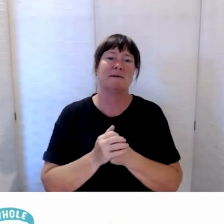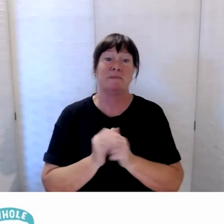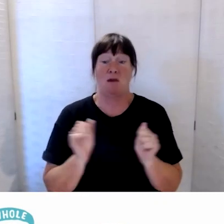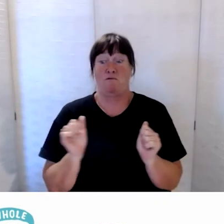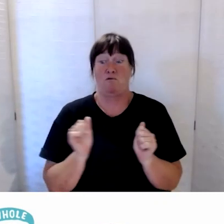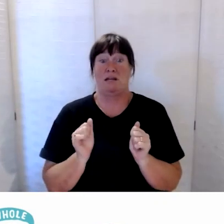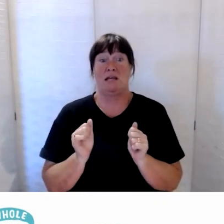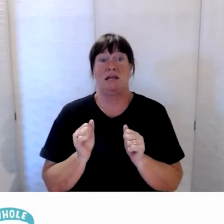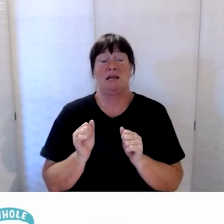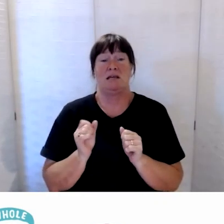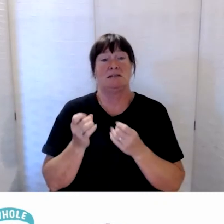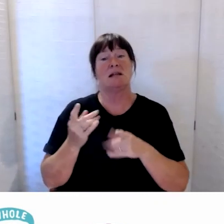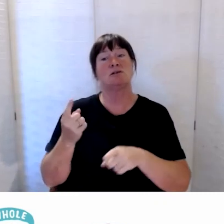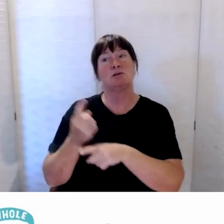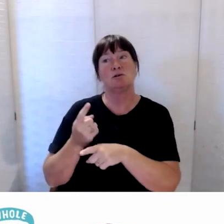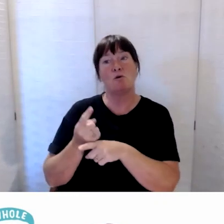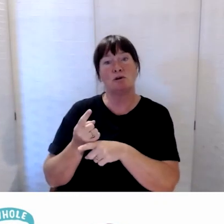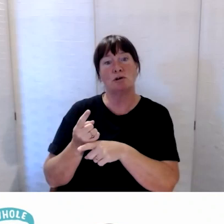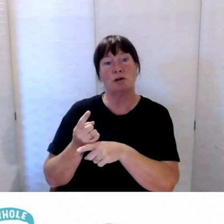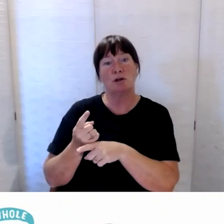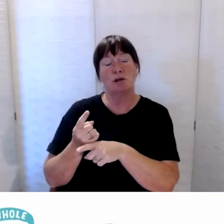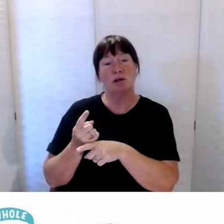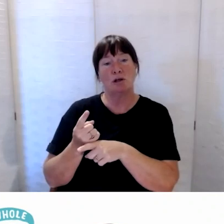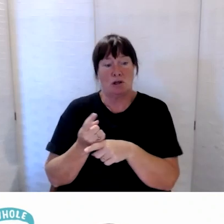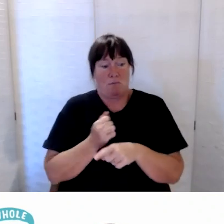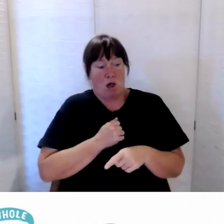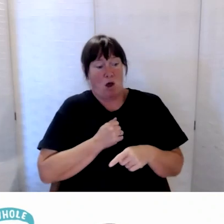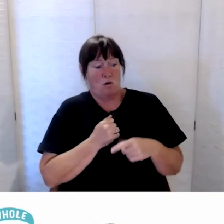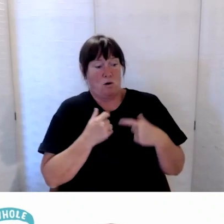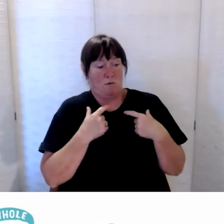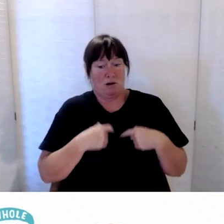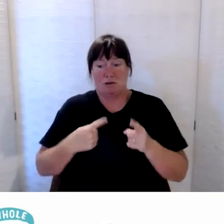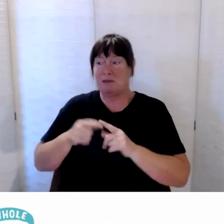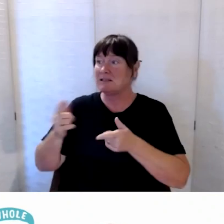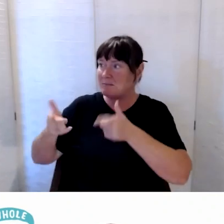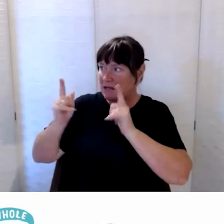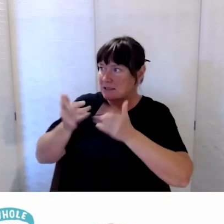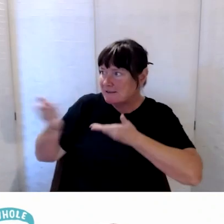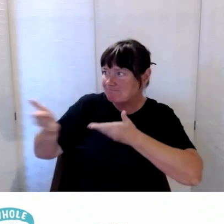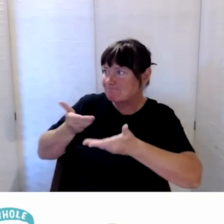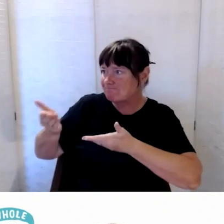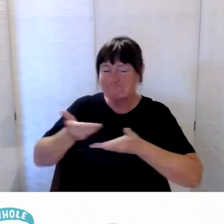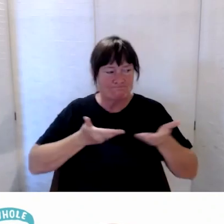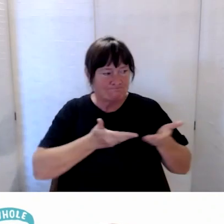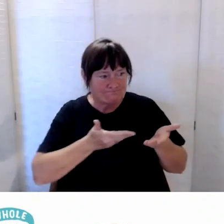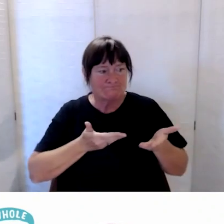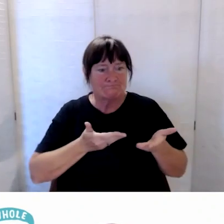about the need to do this, both internally and with our Minister, and we’ll be working with other agencies